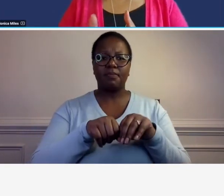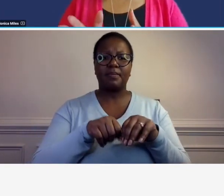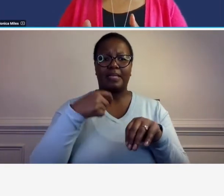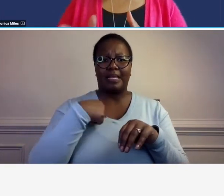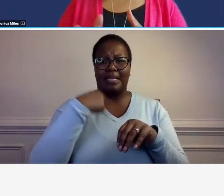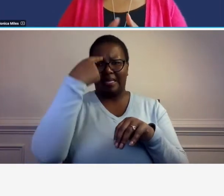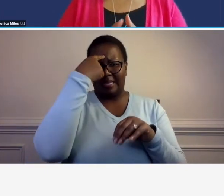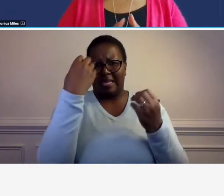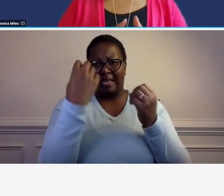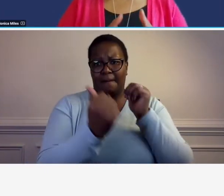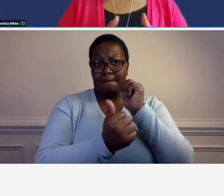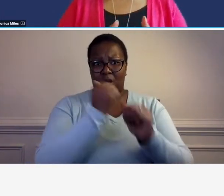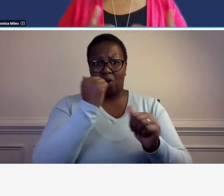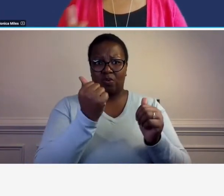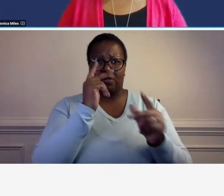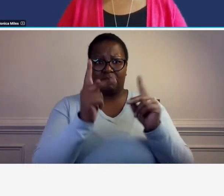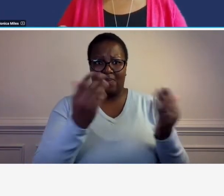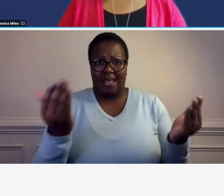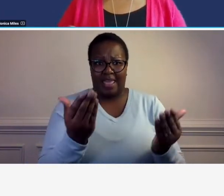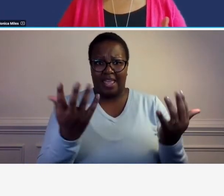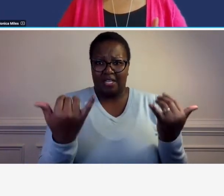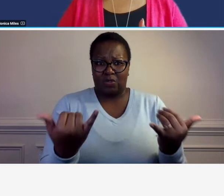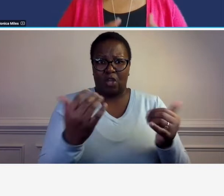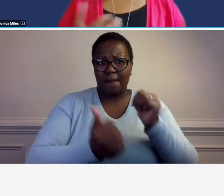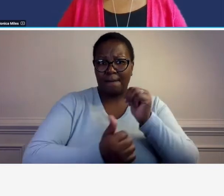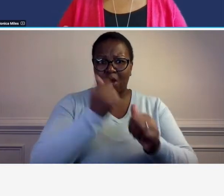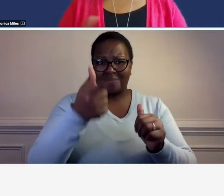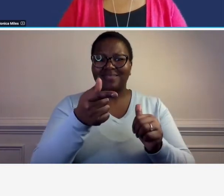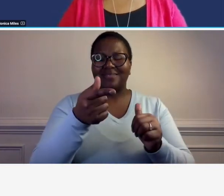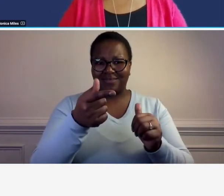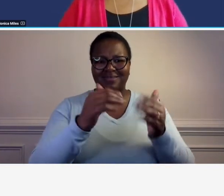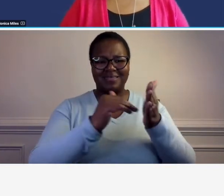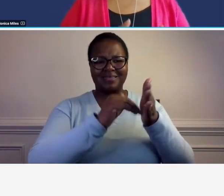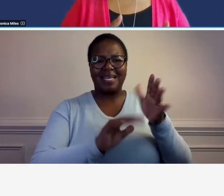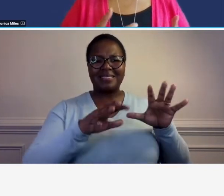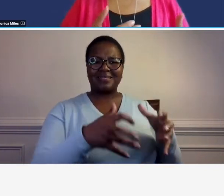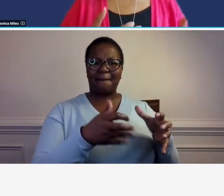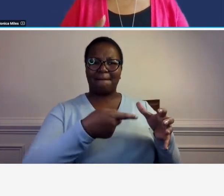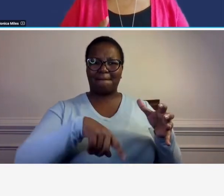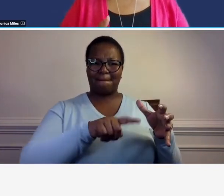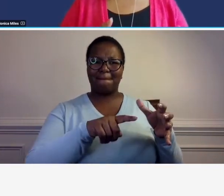on today's um webinar are subcontractors or sub consultants so what i want to let you know is that